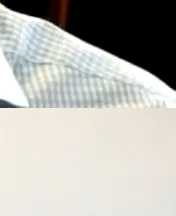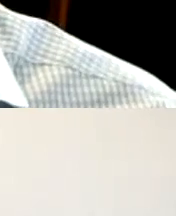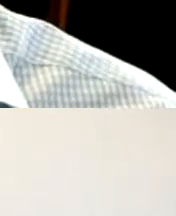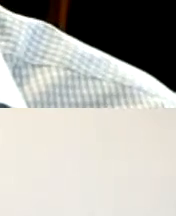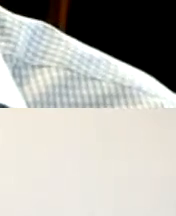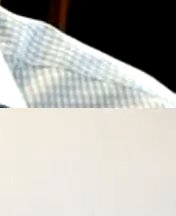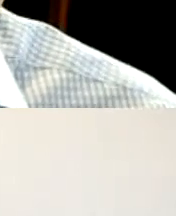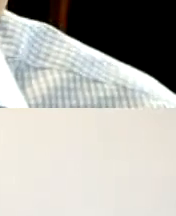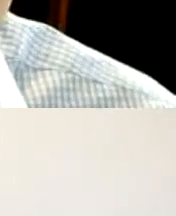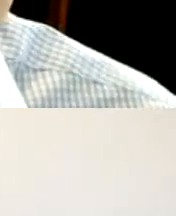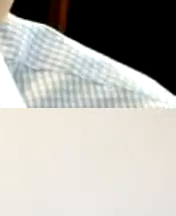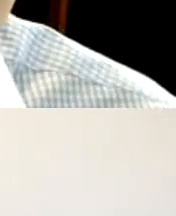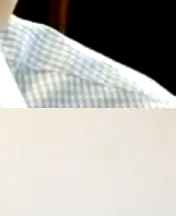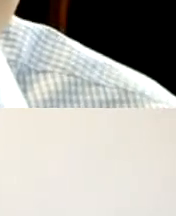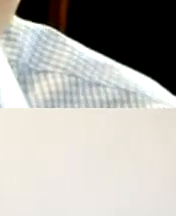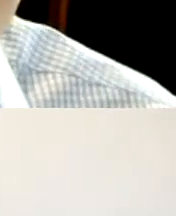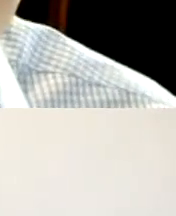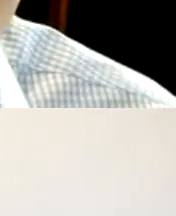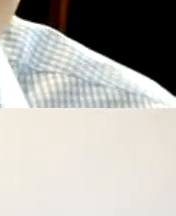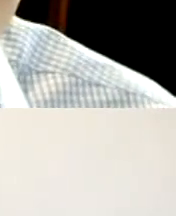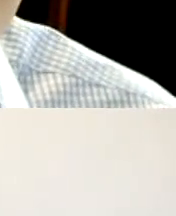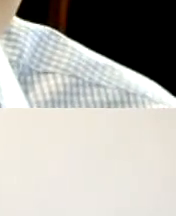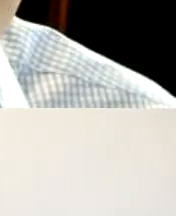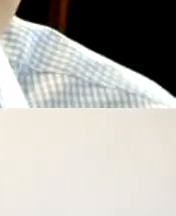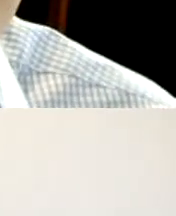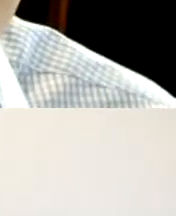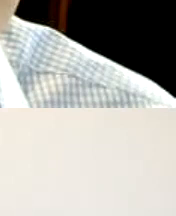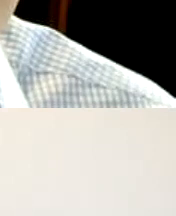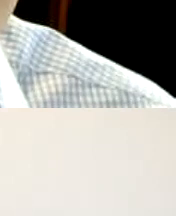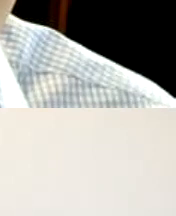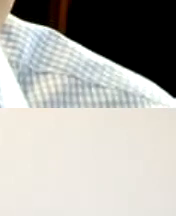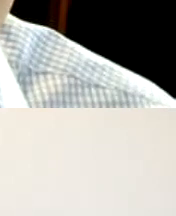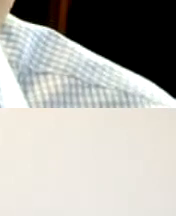hopefully you could see how savings and investment account could be utilized alongside these other